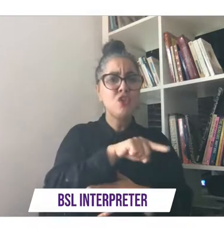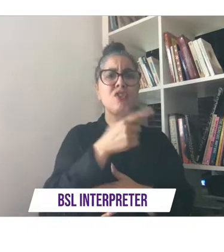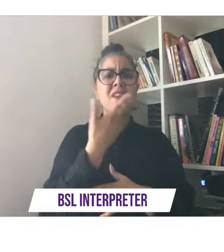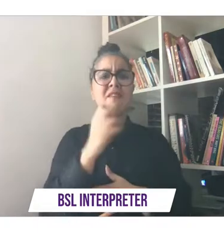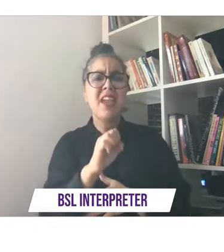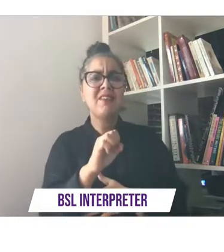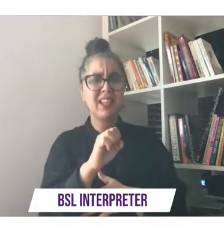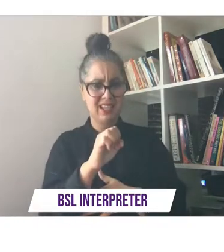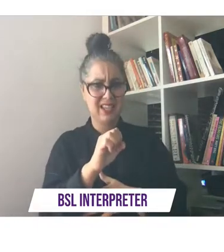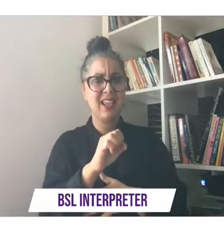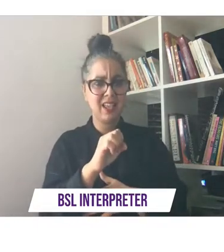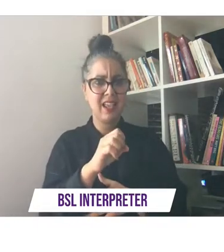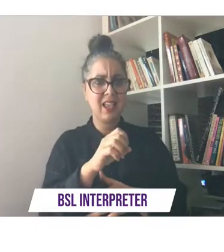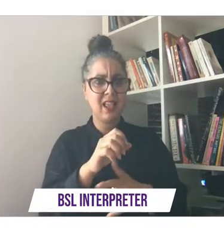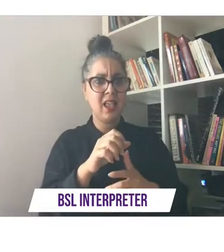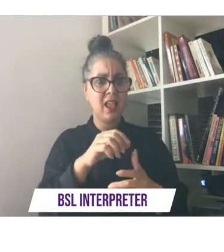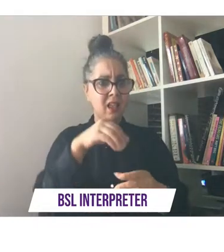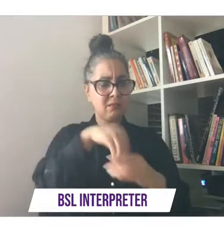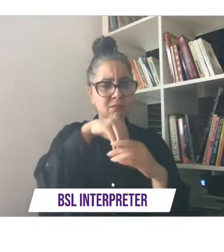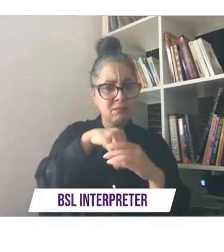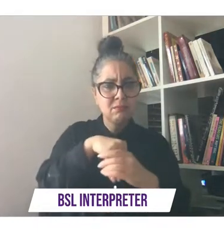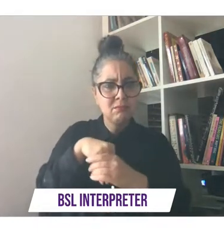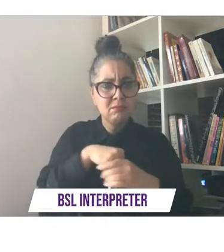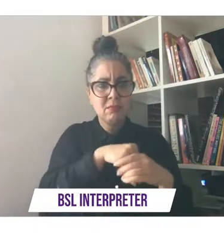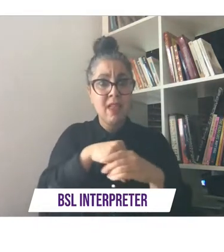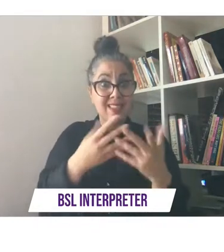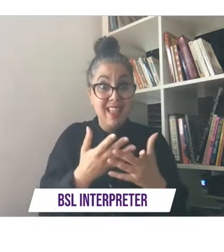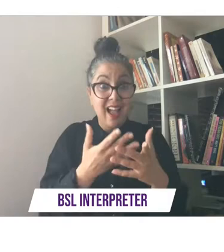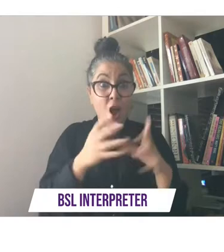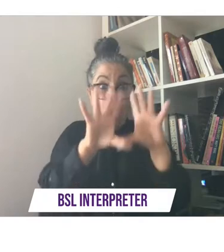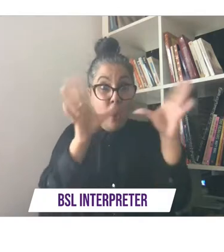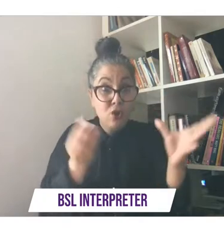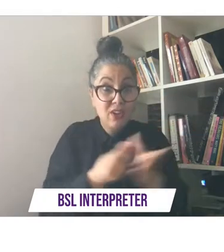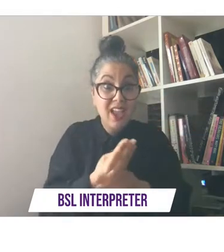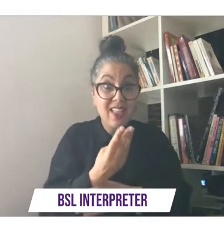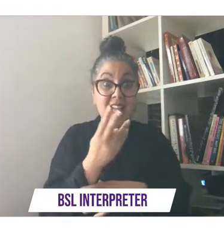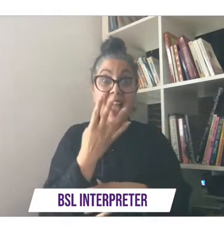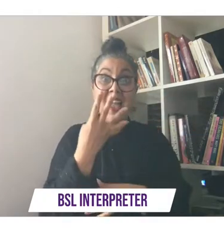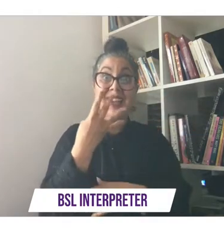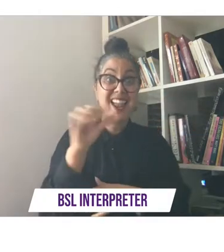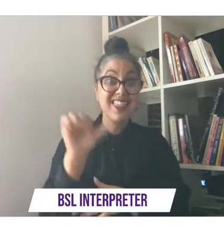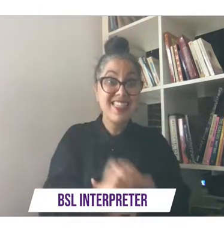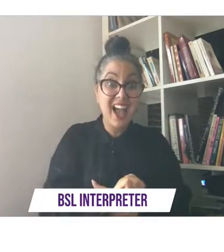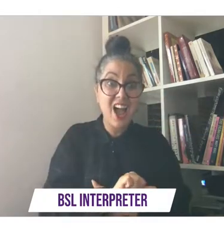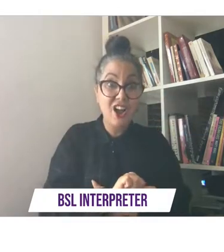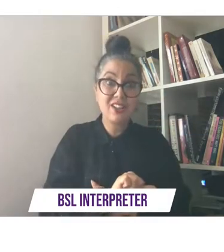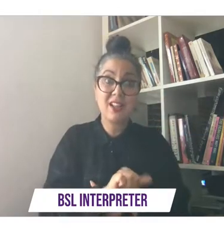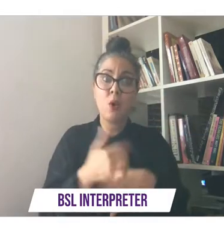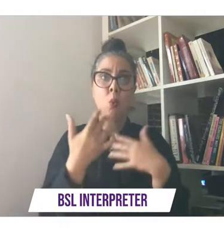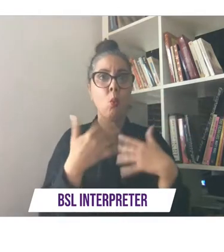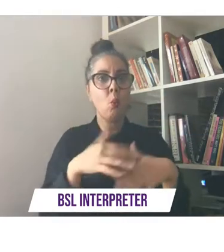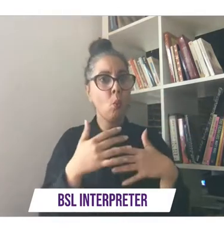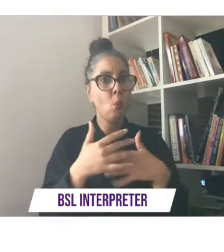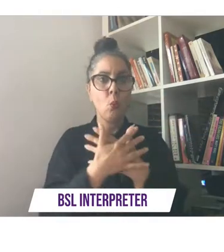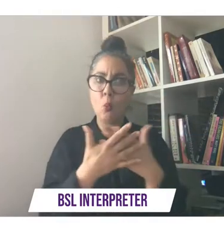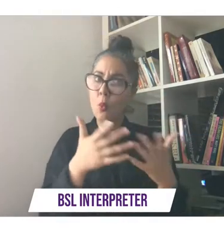we've ended up with nearly 1 998 to be precise thank you for your loyalty and your enthusiasm